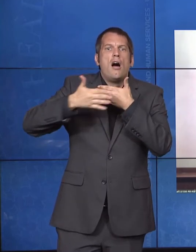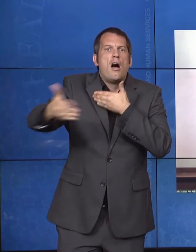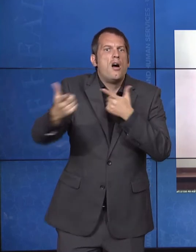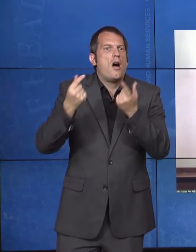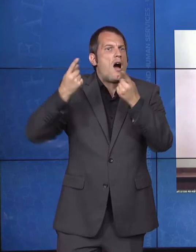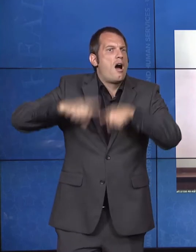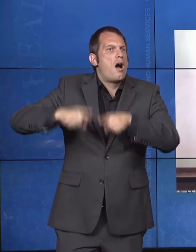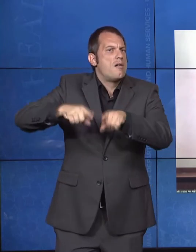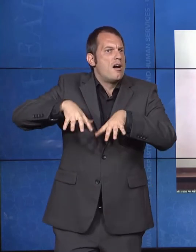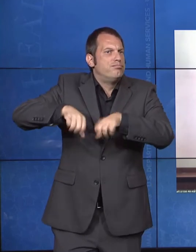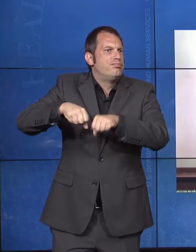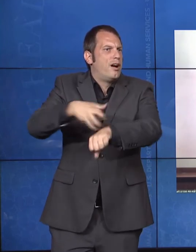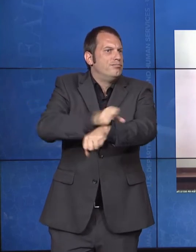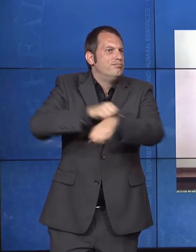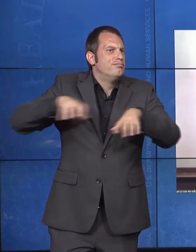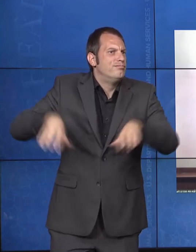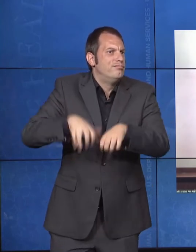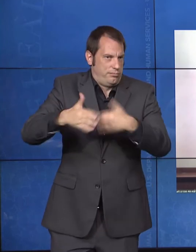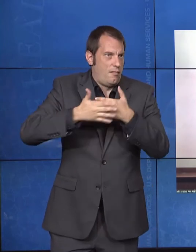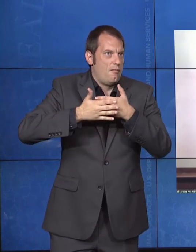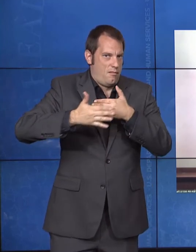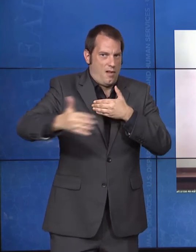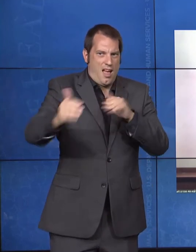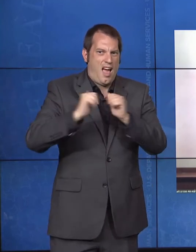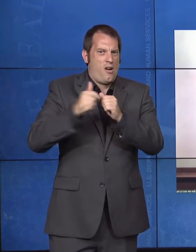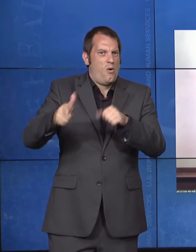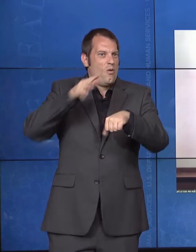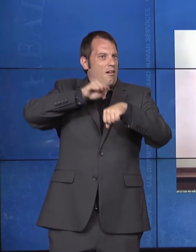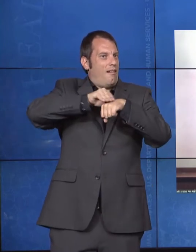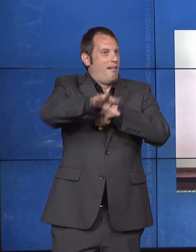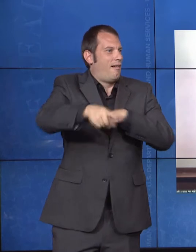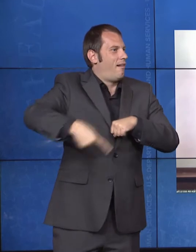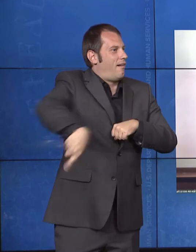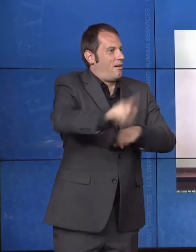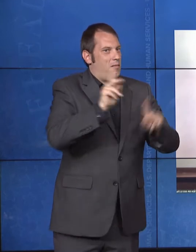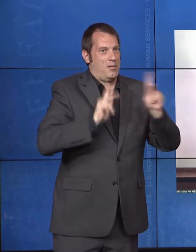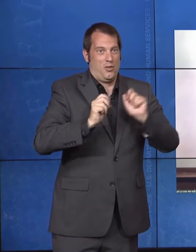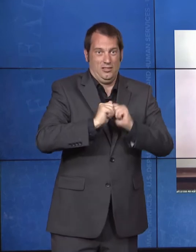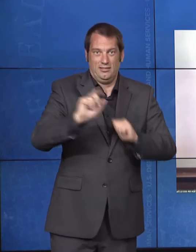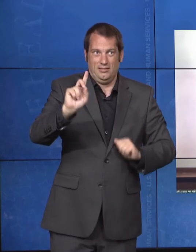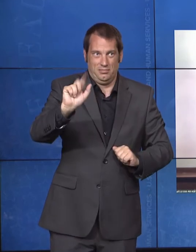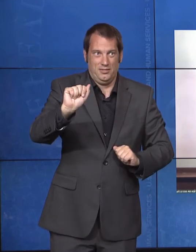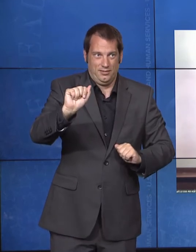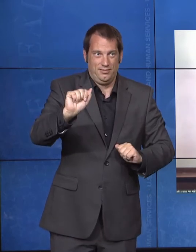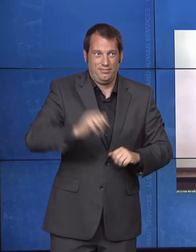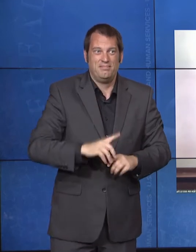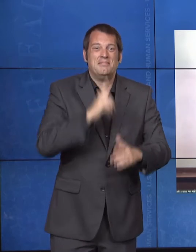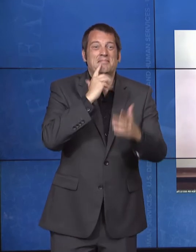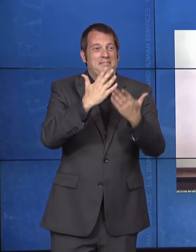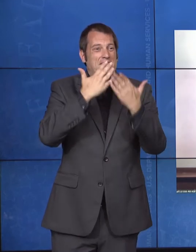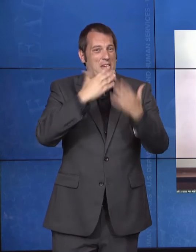Thanks for joining us for this important celebration. And I hope today's discussion prompts all